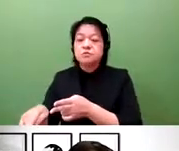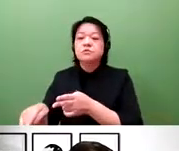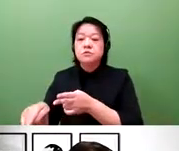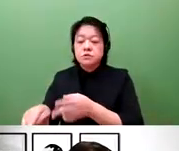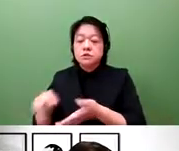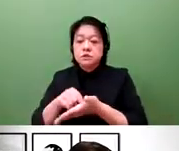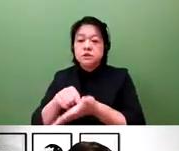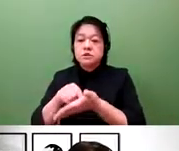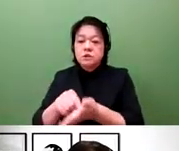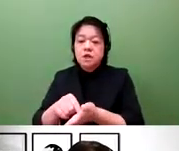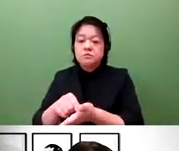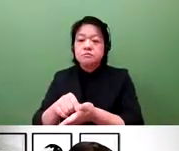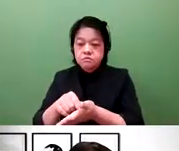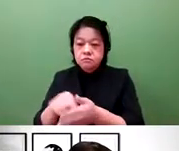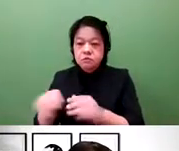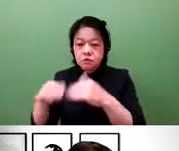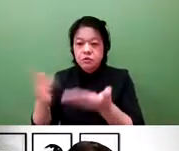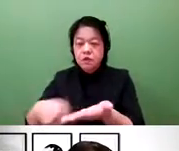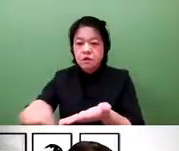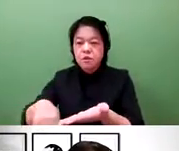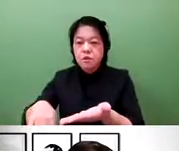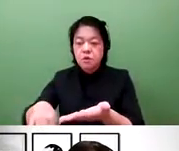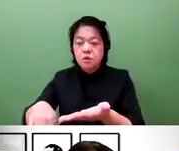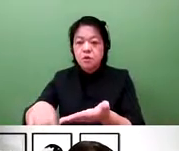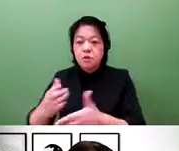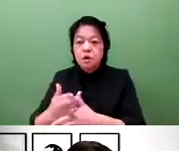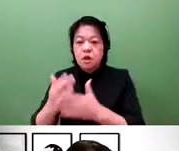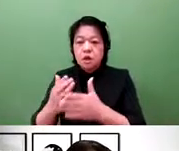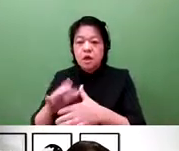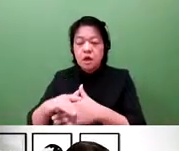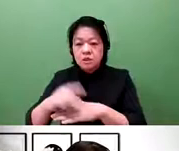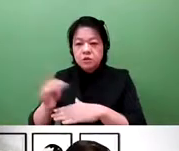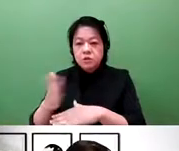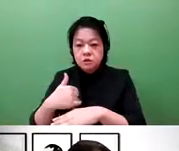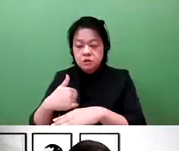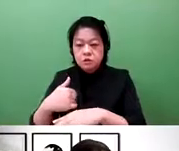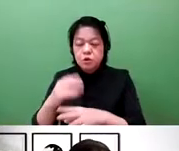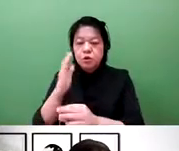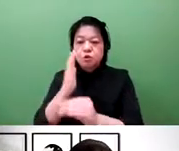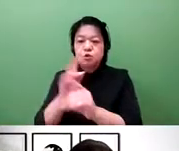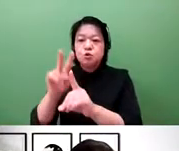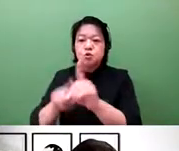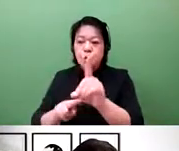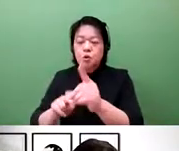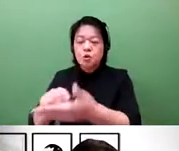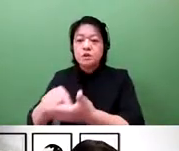So the small and medium-sized enterprises will be able to enjoy discounts on filing fees